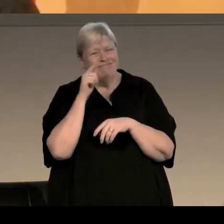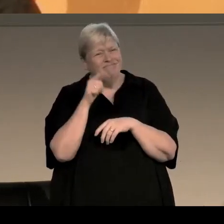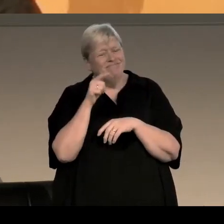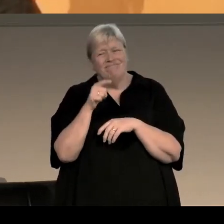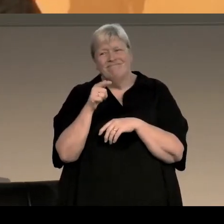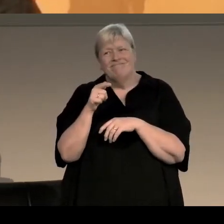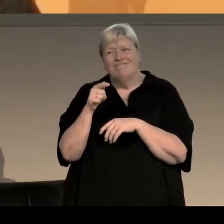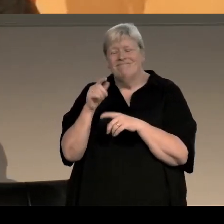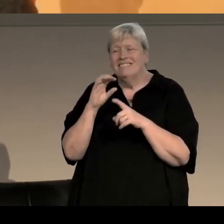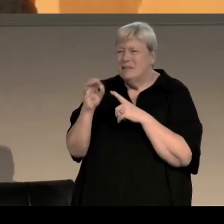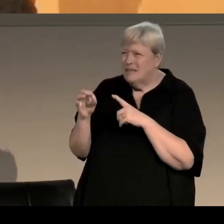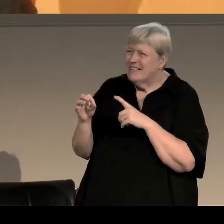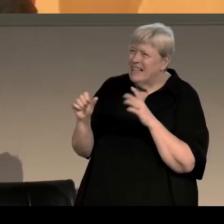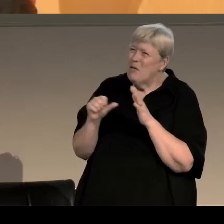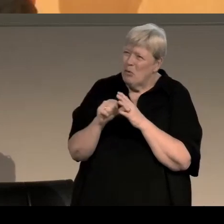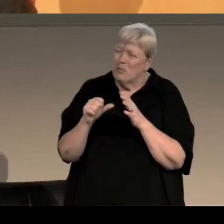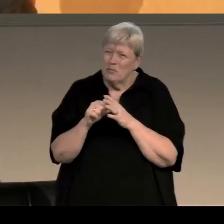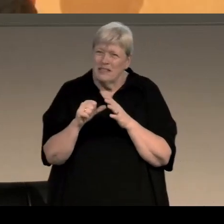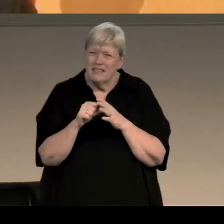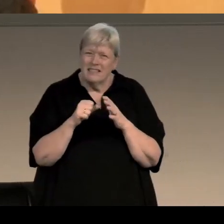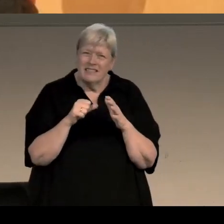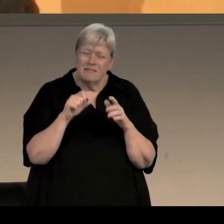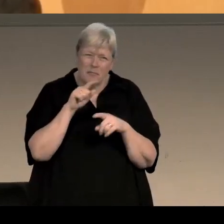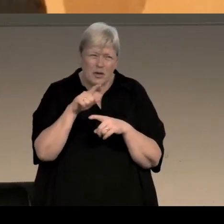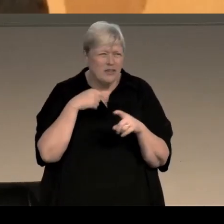And it's particularly problematic for them because Karen's role in The Distant Echo is relatively